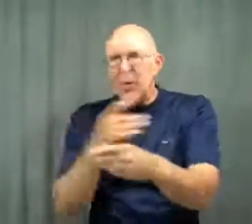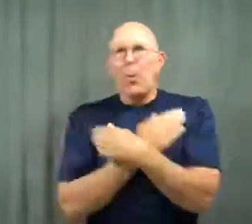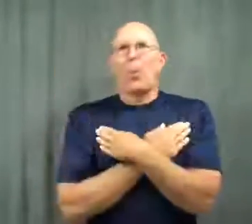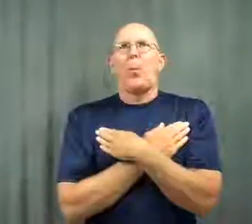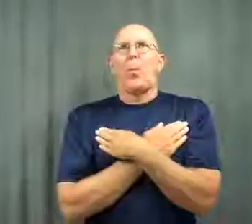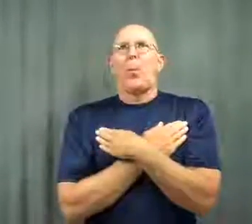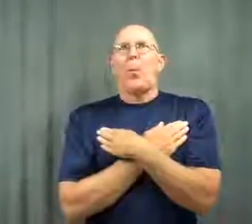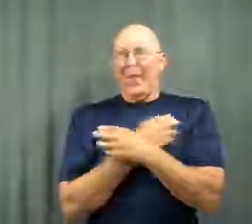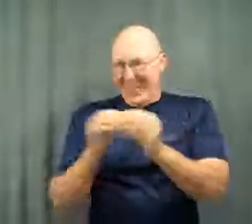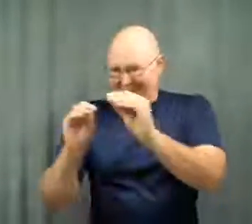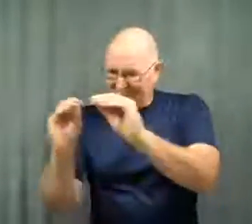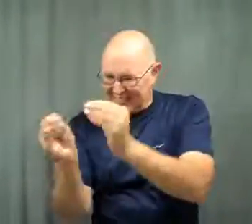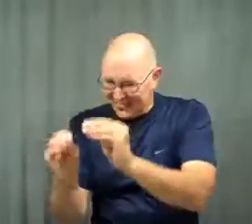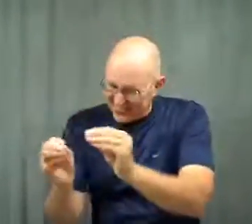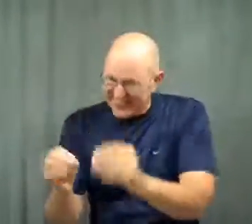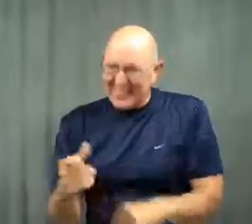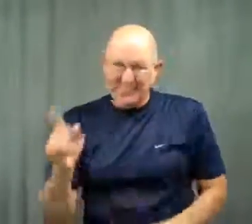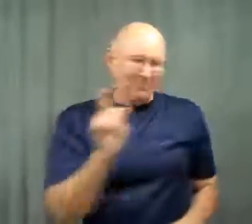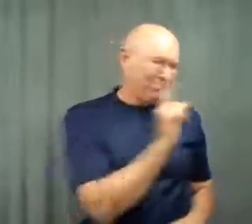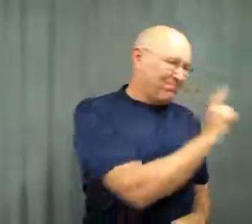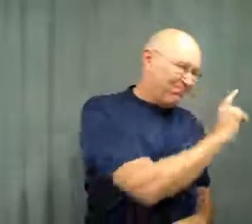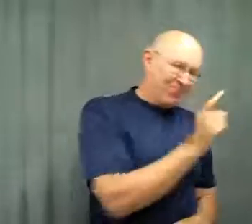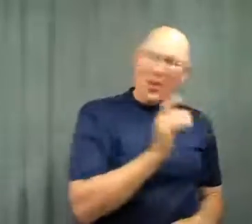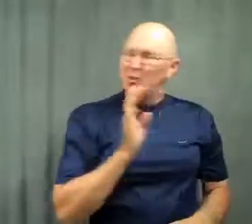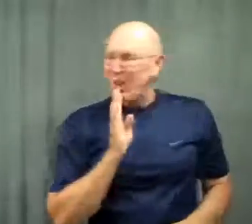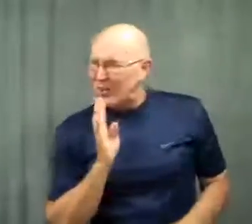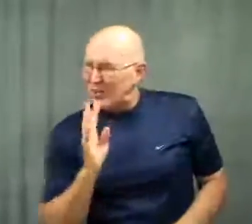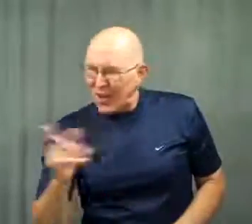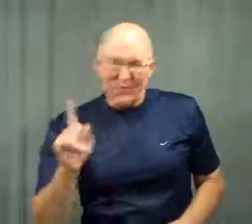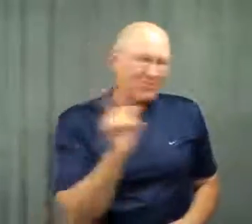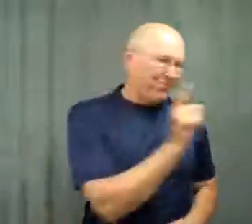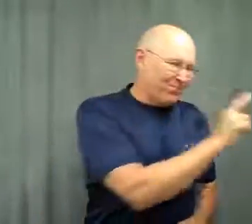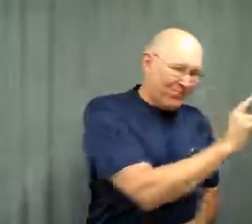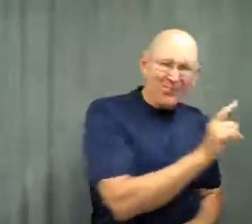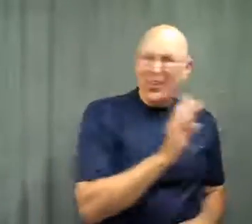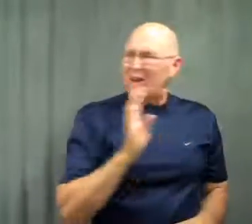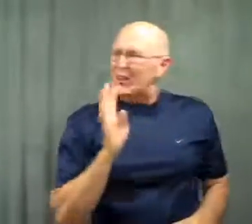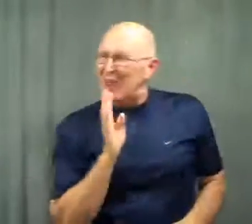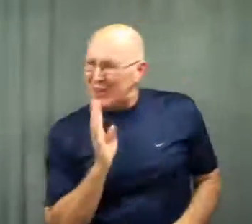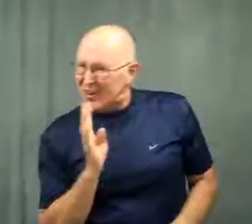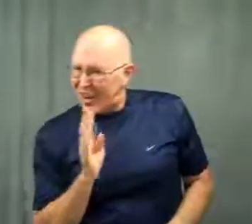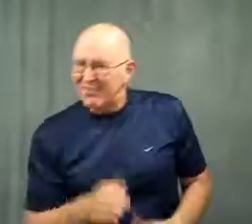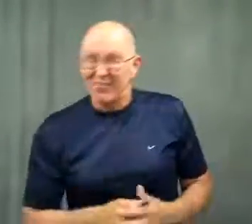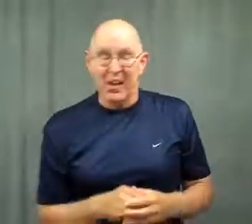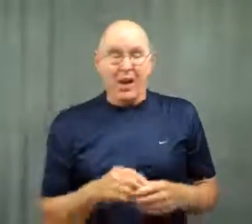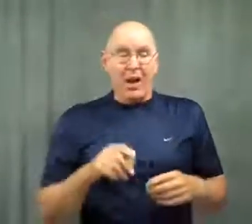She would go back and forth talking to her dead sister.